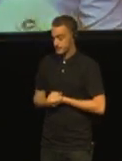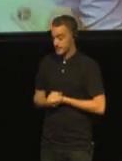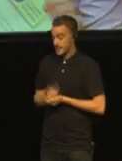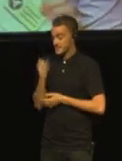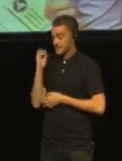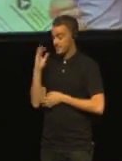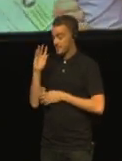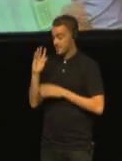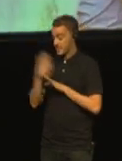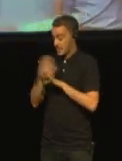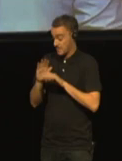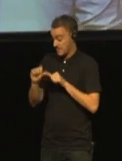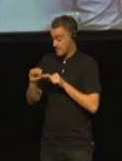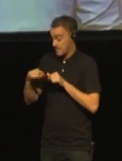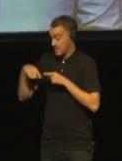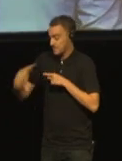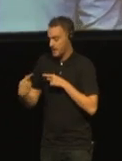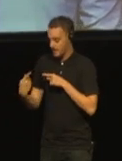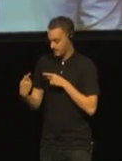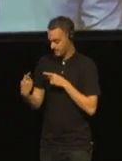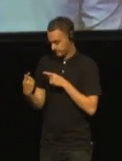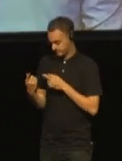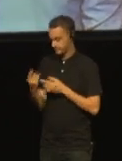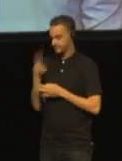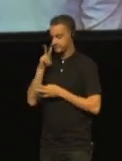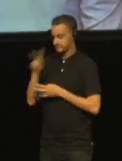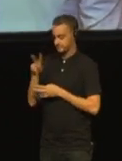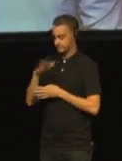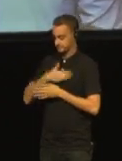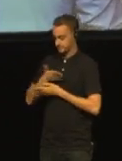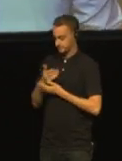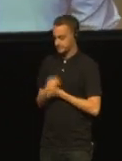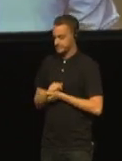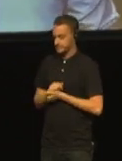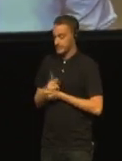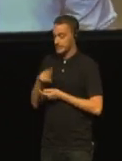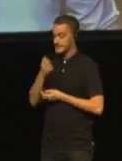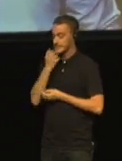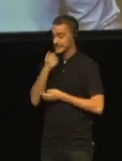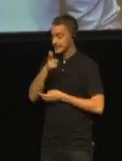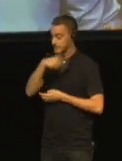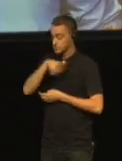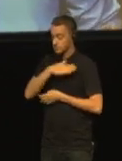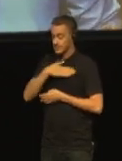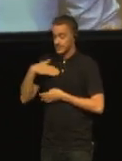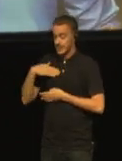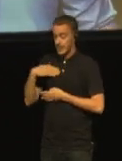like this, you can contact your national agency to get it.